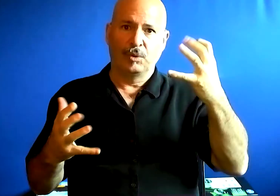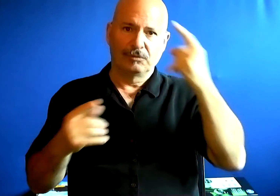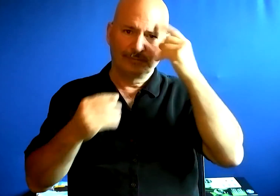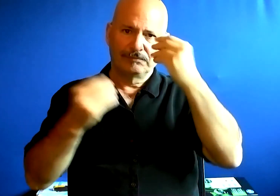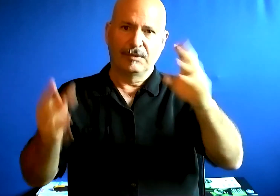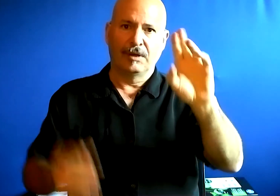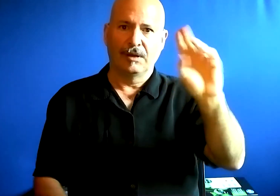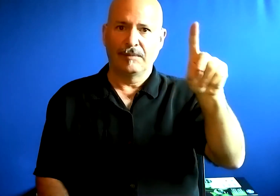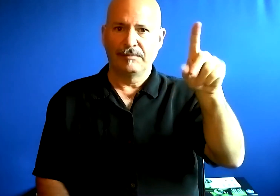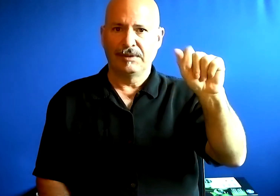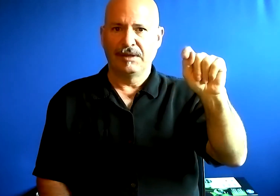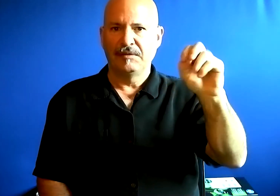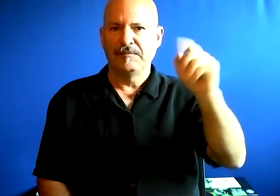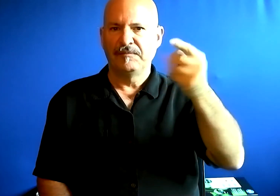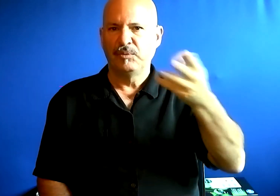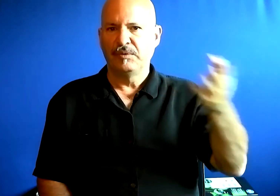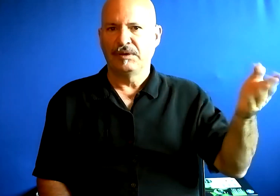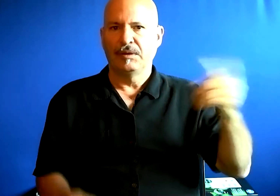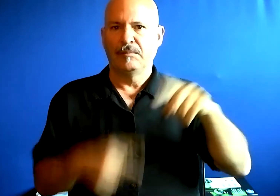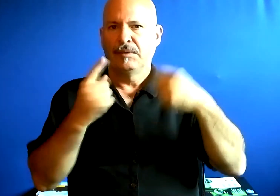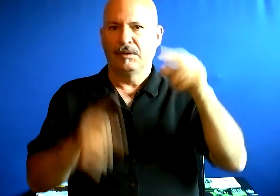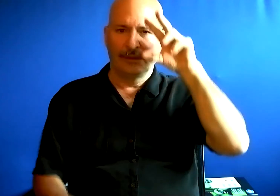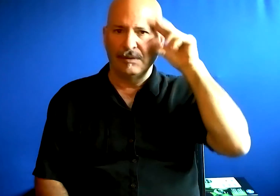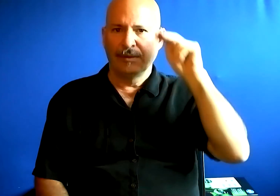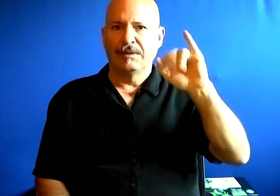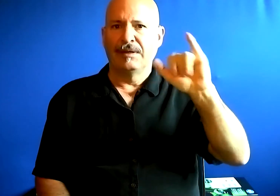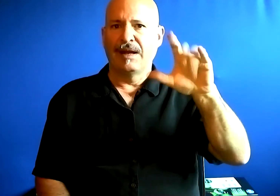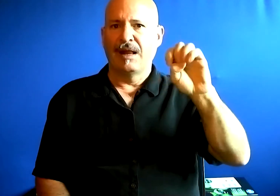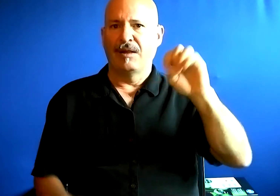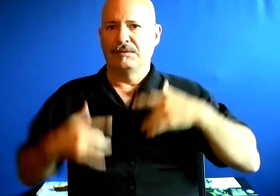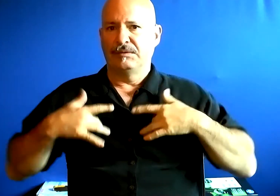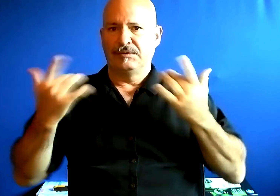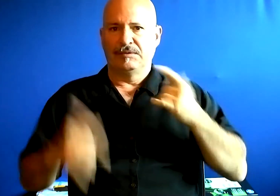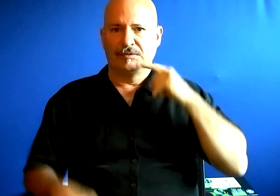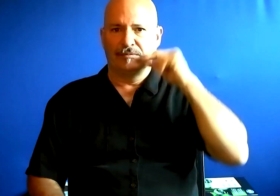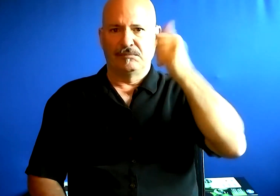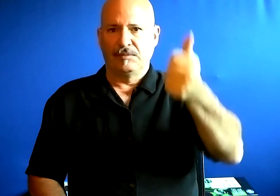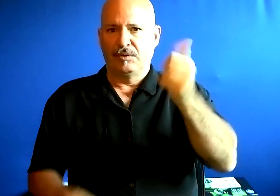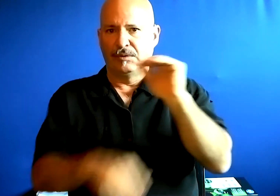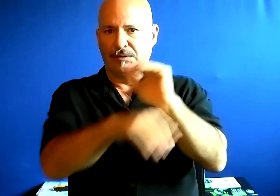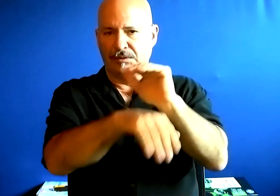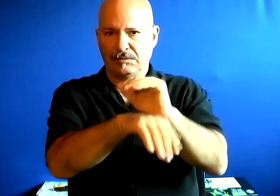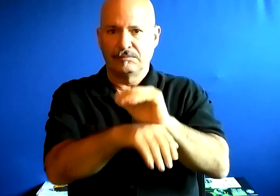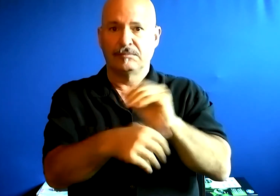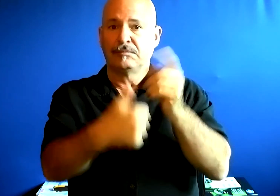Wanted to update you on few things with Nyle event for tomorrow night.